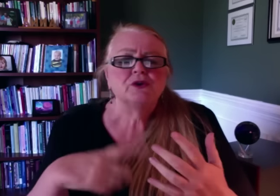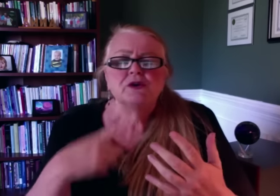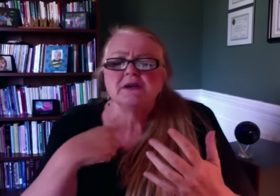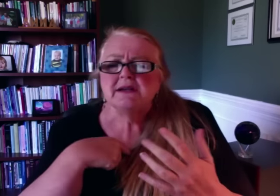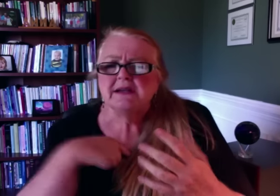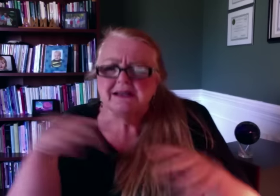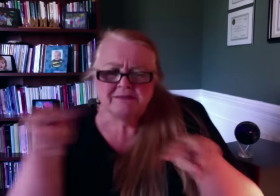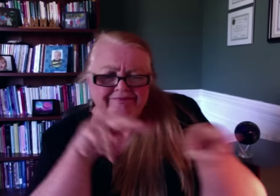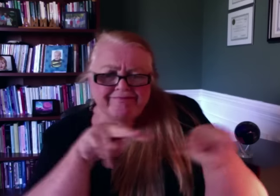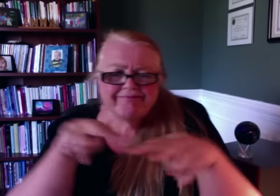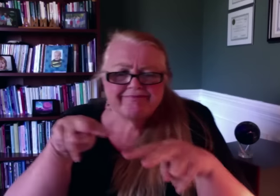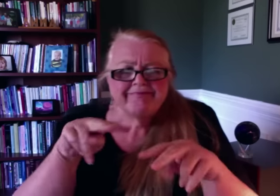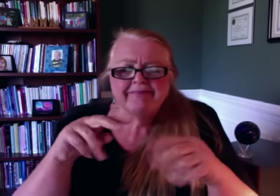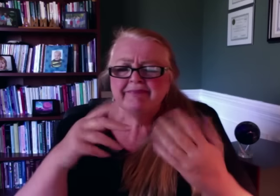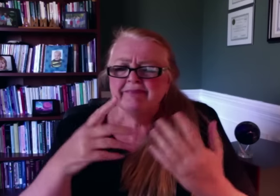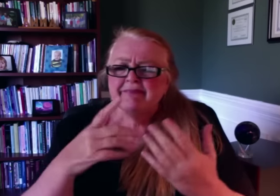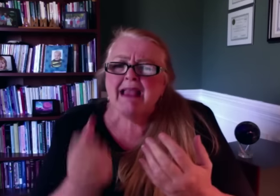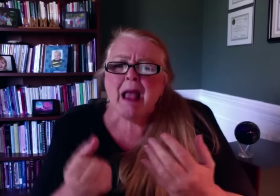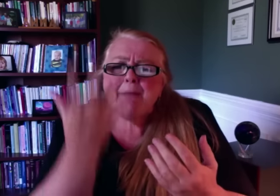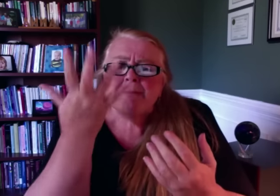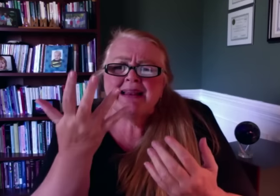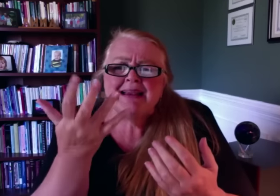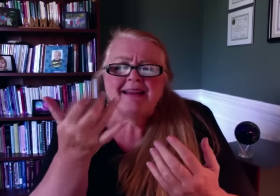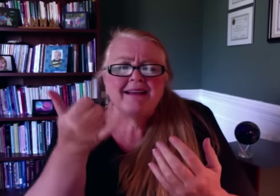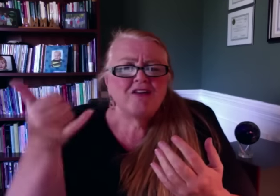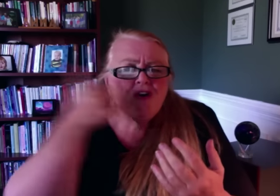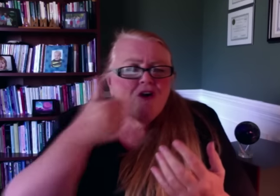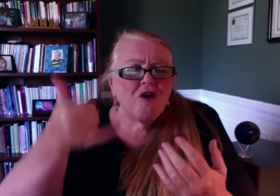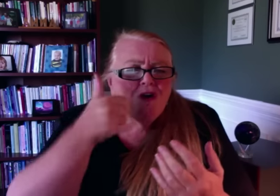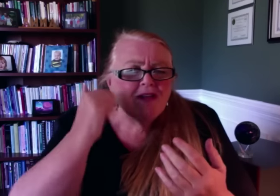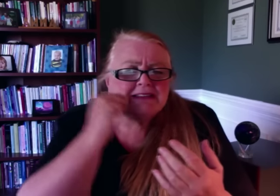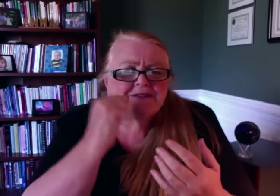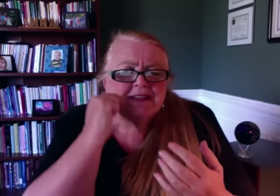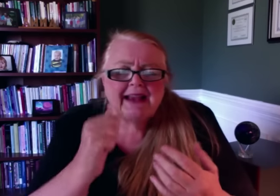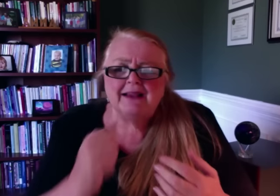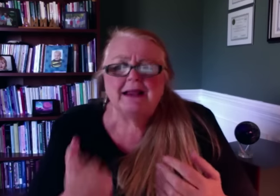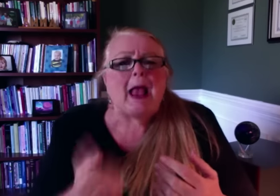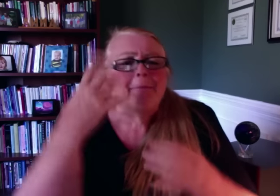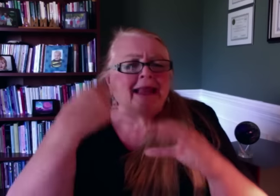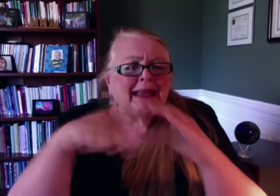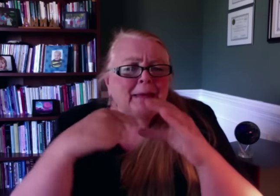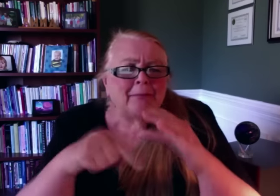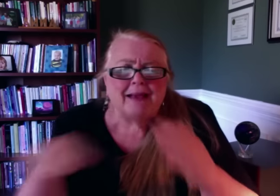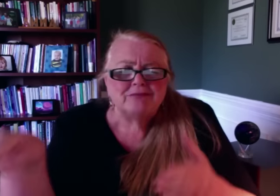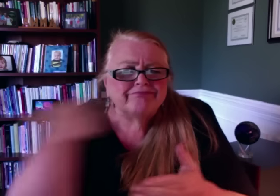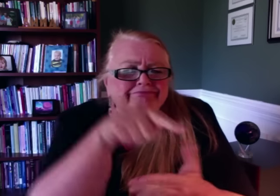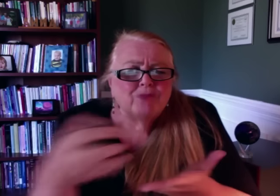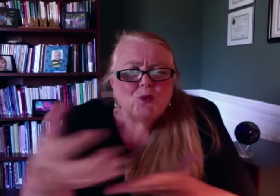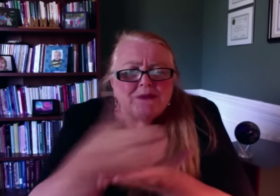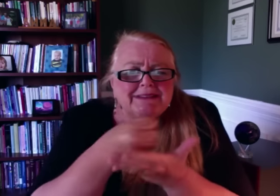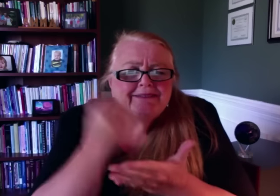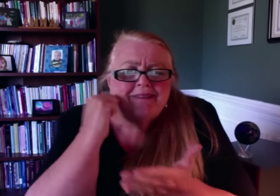I learned about our call volume, the nature of the calls, as well as the volume and